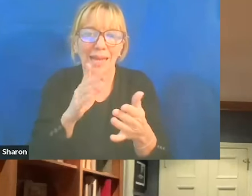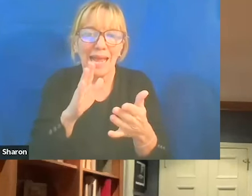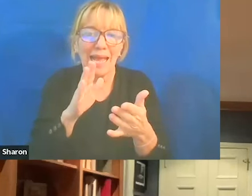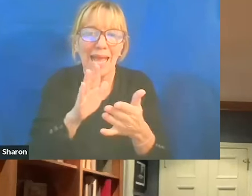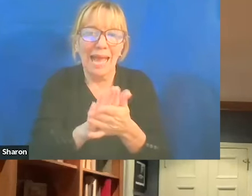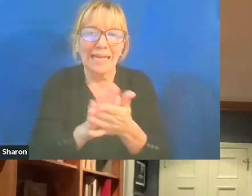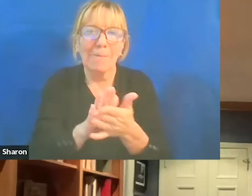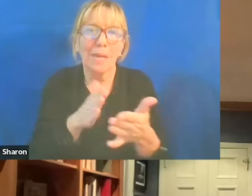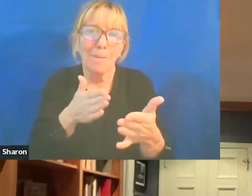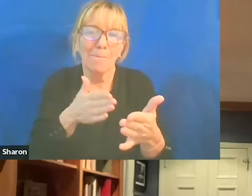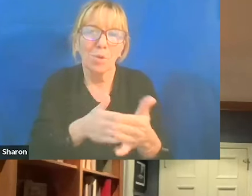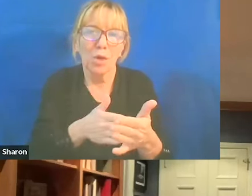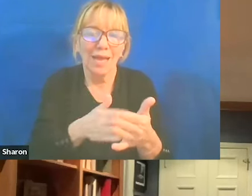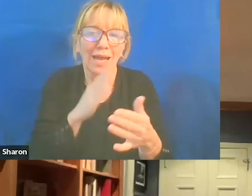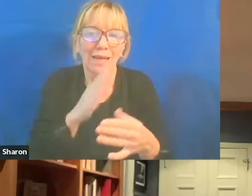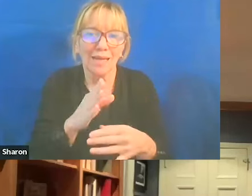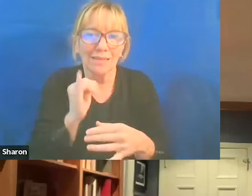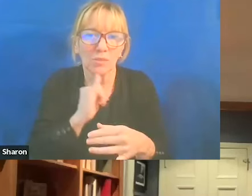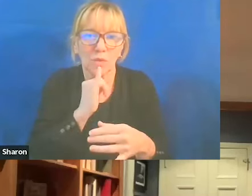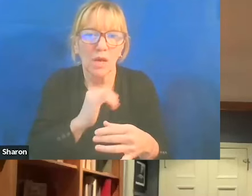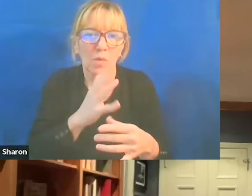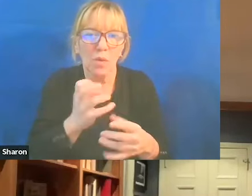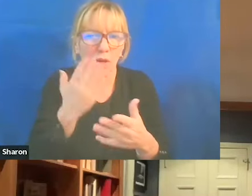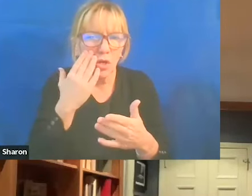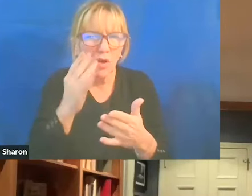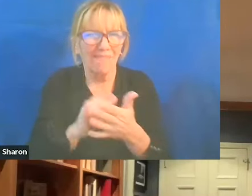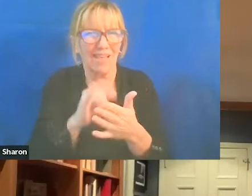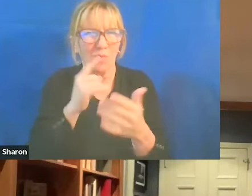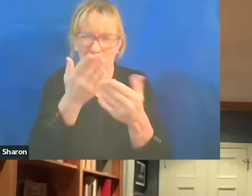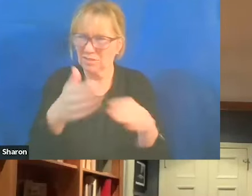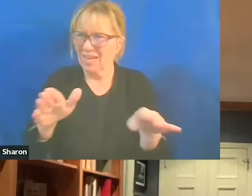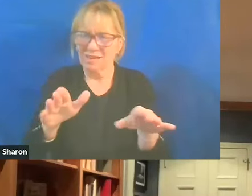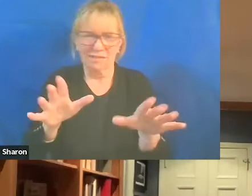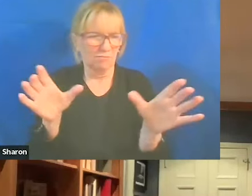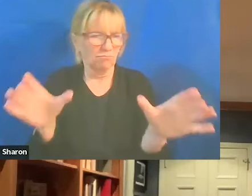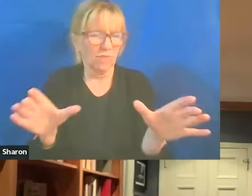if that union was intent on dividing the academic world into Israelis, who should be shunned,